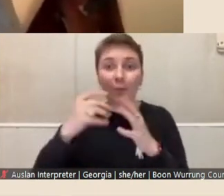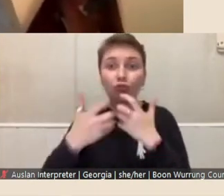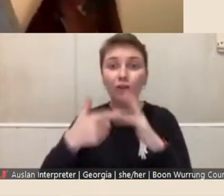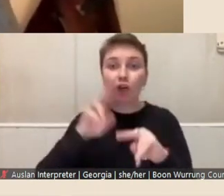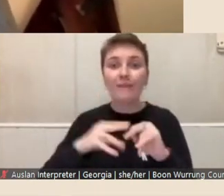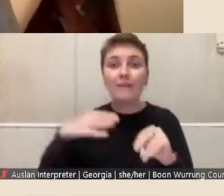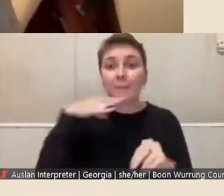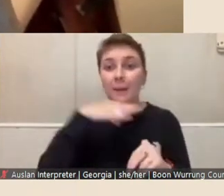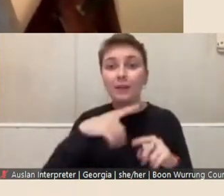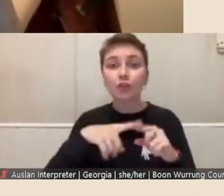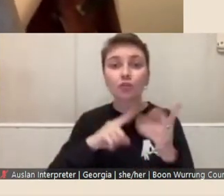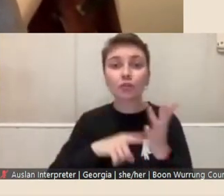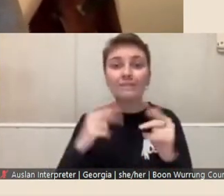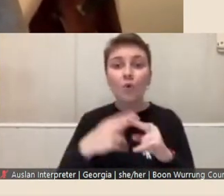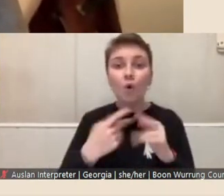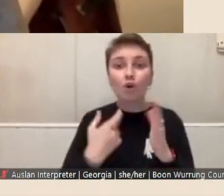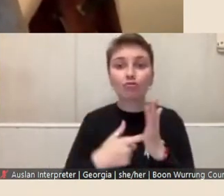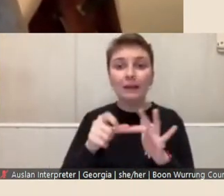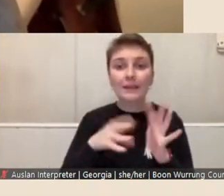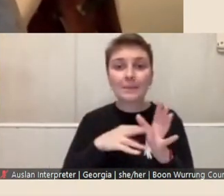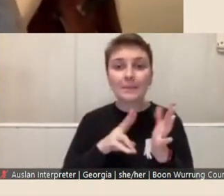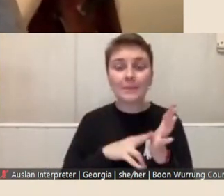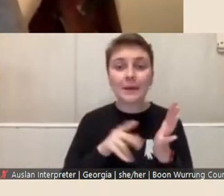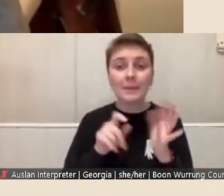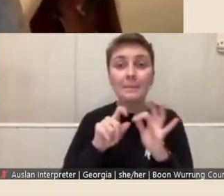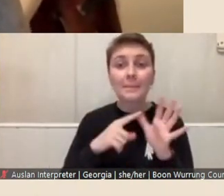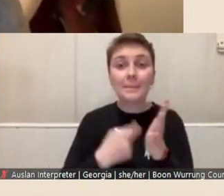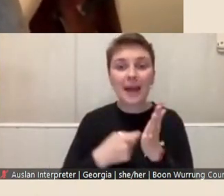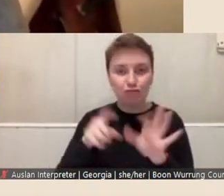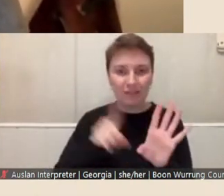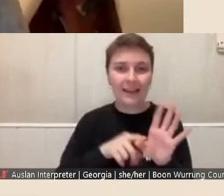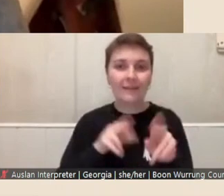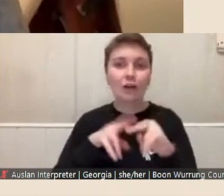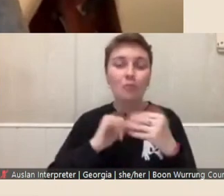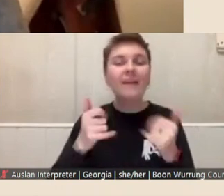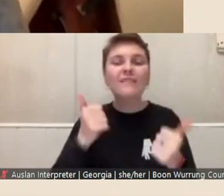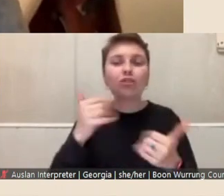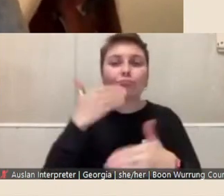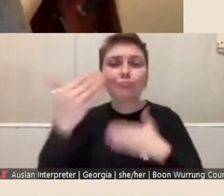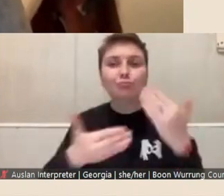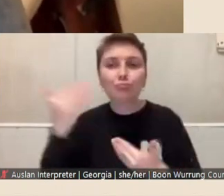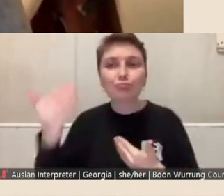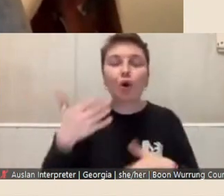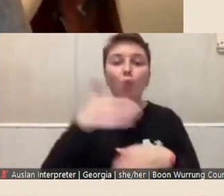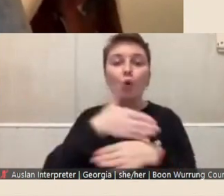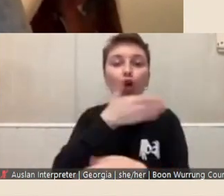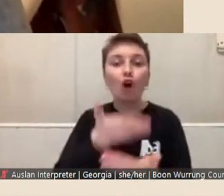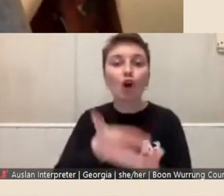Redmond Barry Fellowship which, as we've described, works on both organisations' collections.